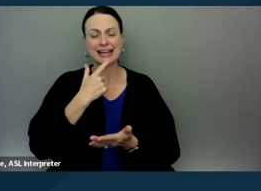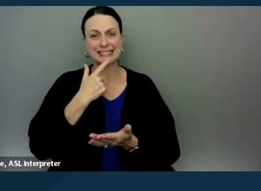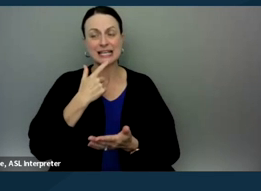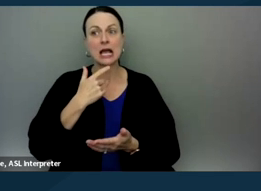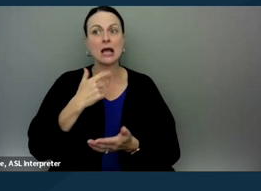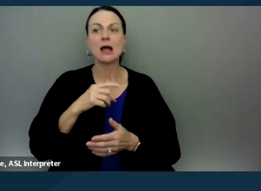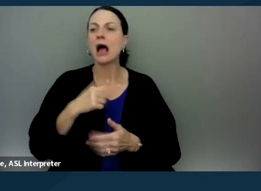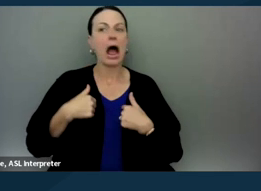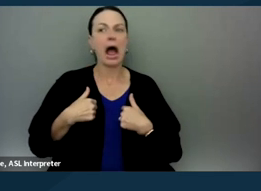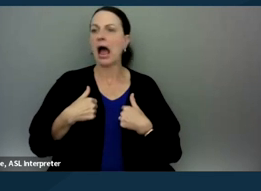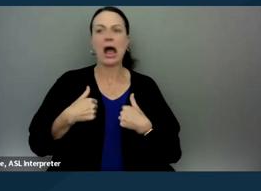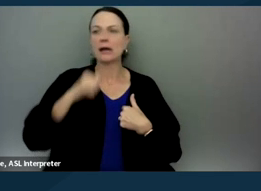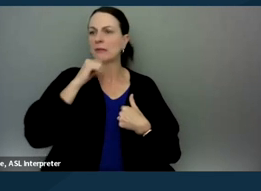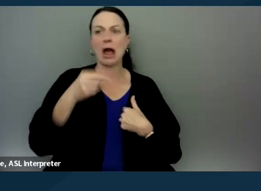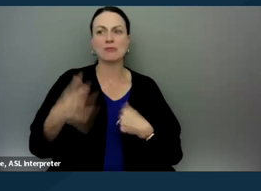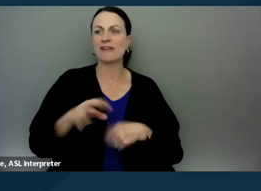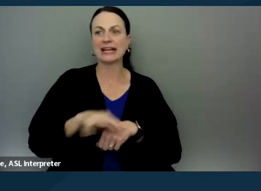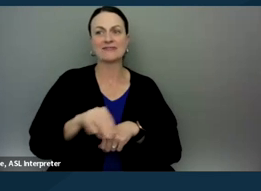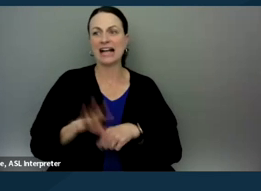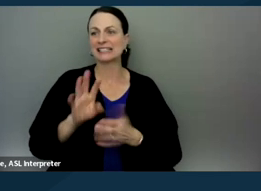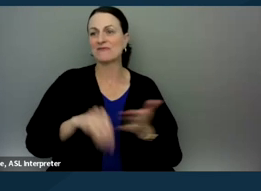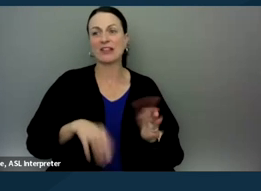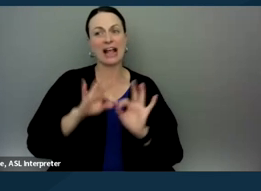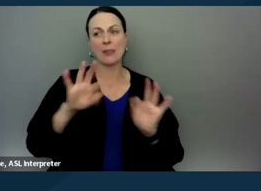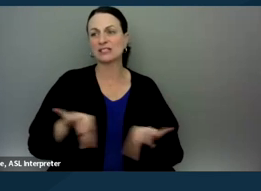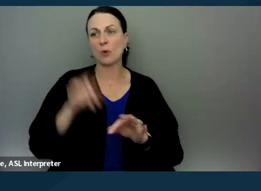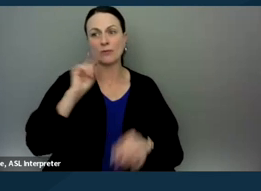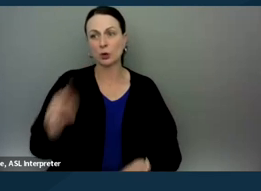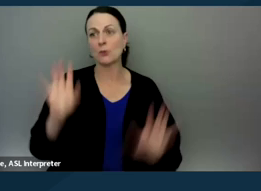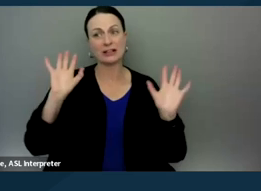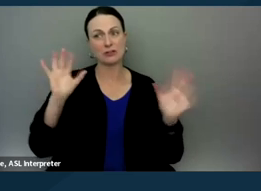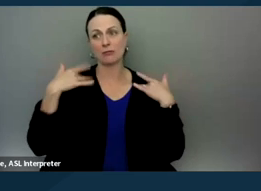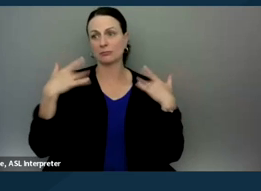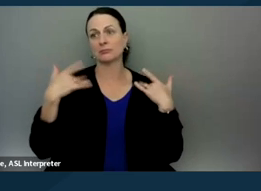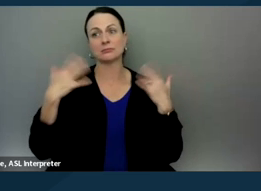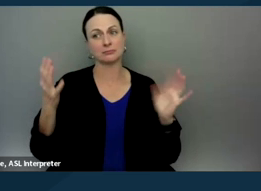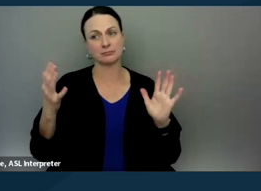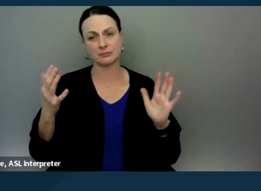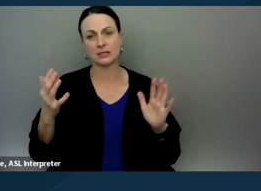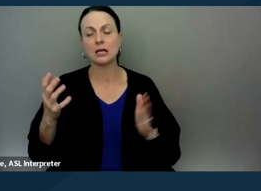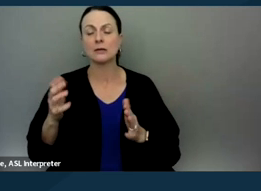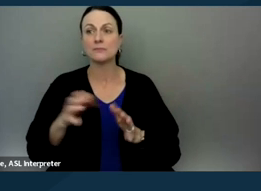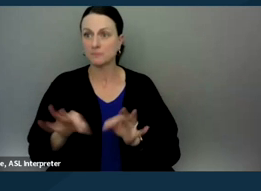"I am not providing legal advice. I am just filling out this form for you by transcribing what you have to say."